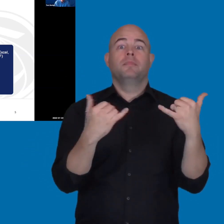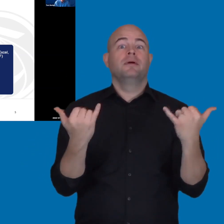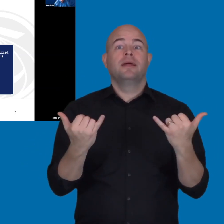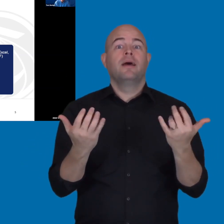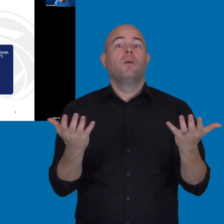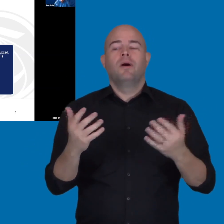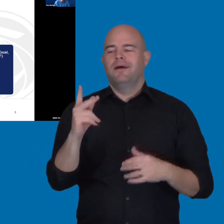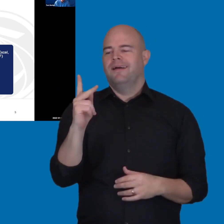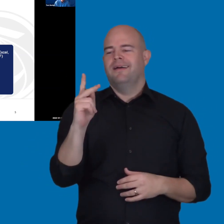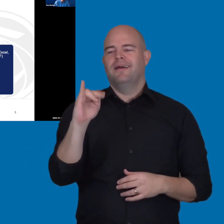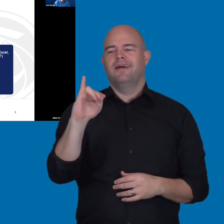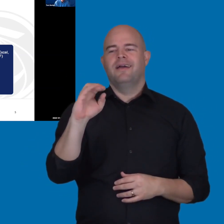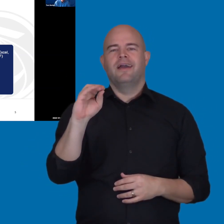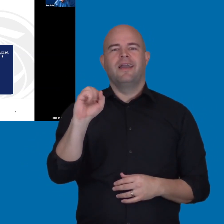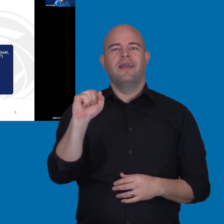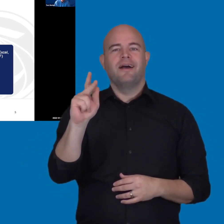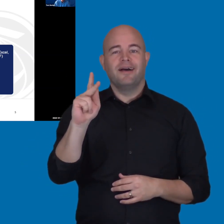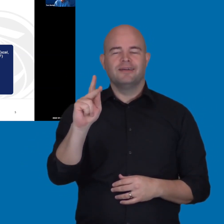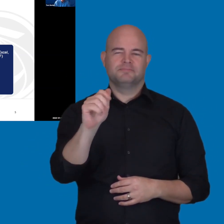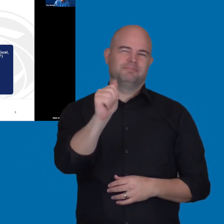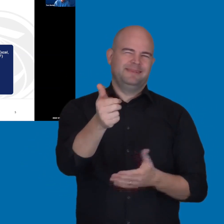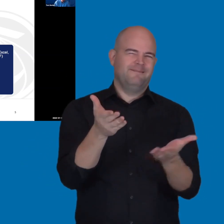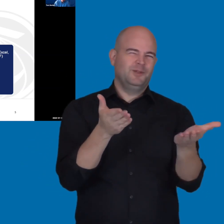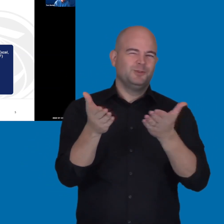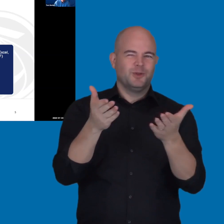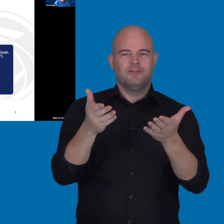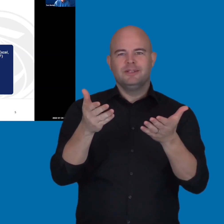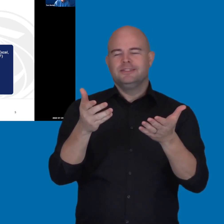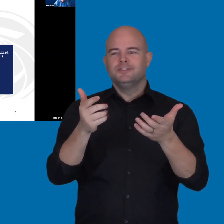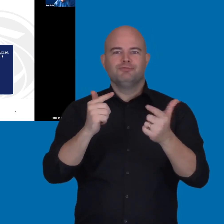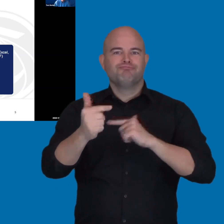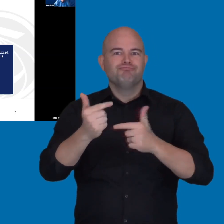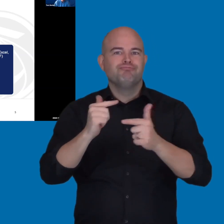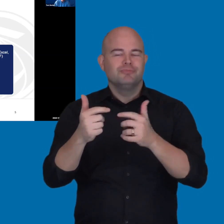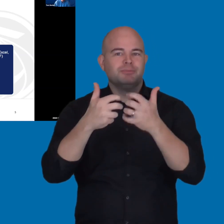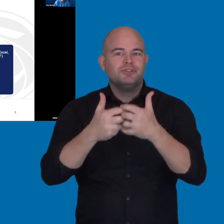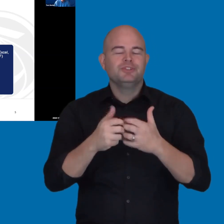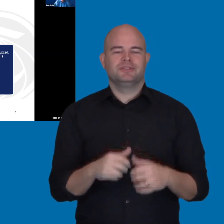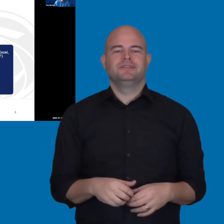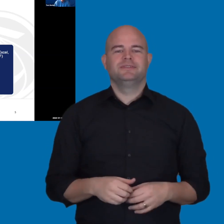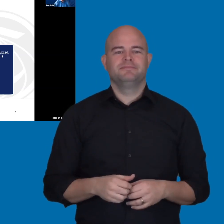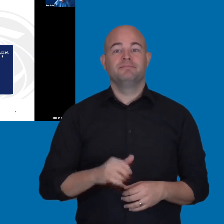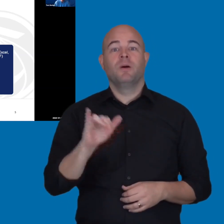information kiosks and self-service and transaction machines. Then also digital signage.